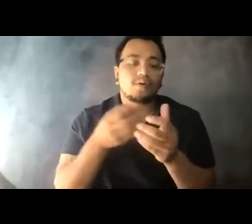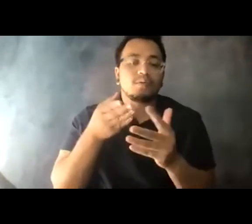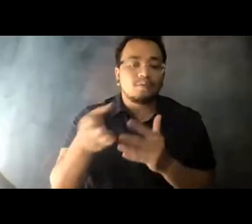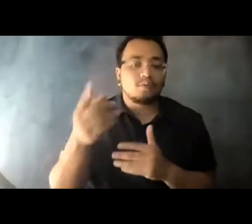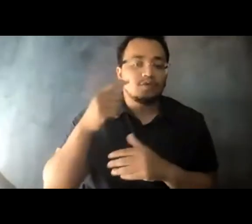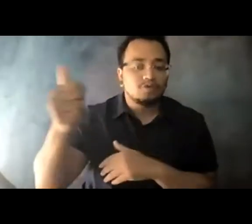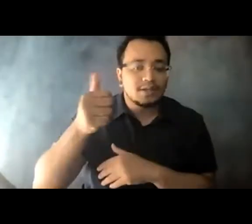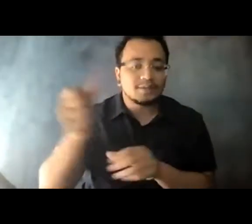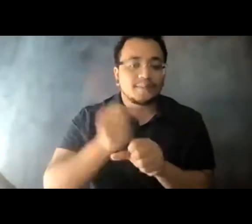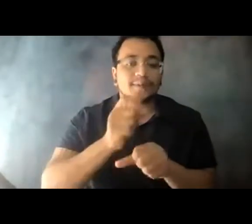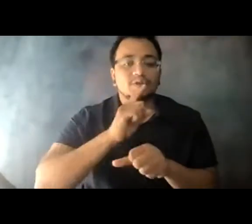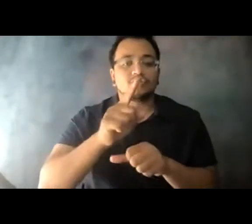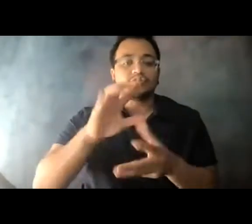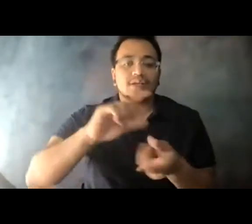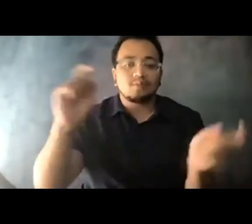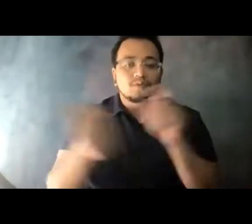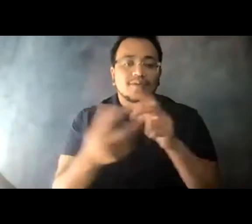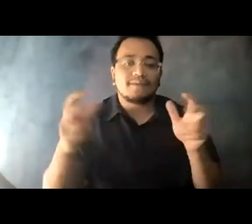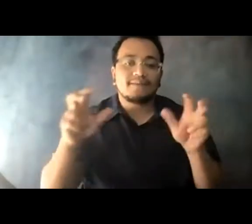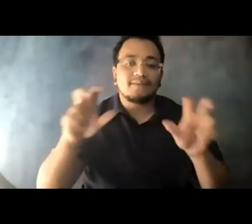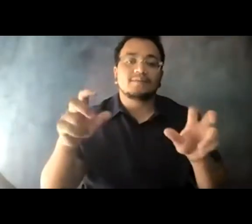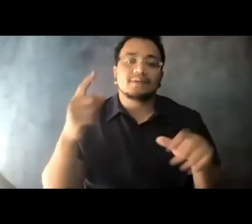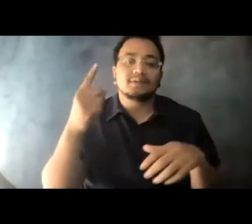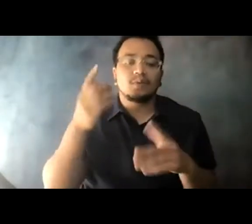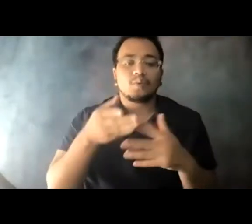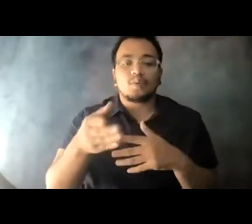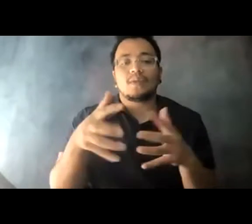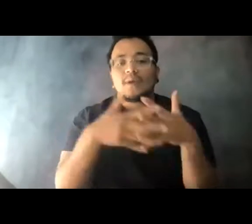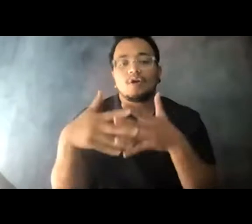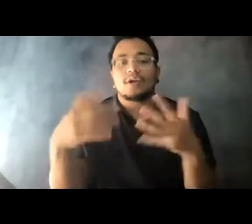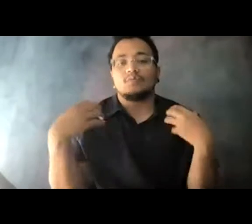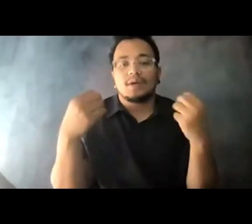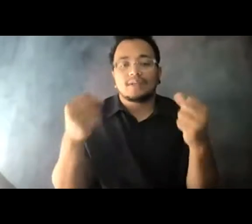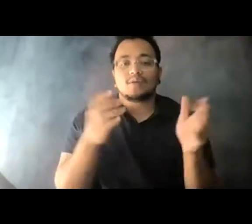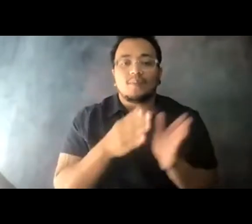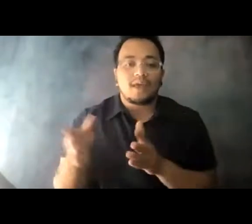the president and a group of senators announced a once in a generation investment in our